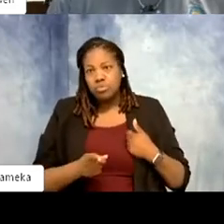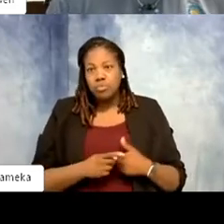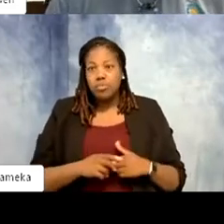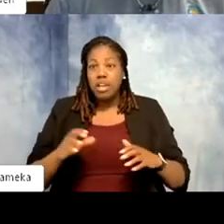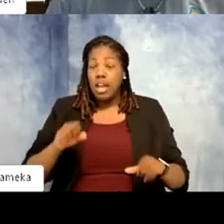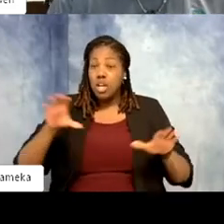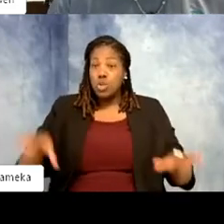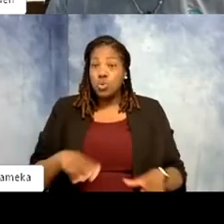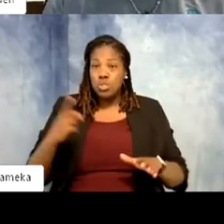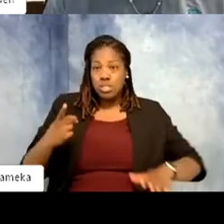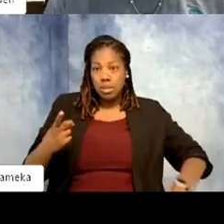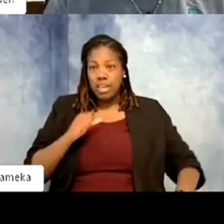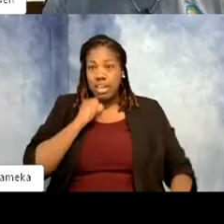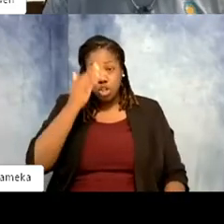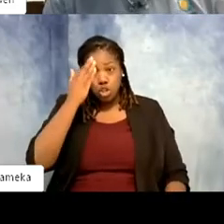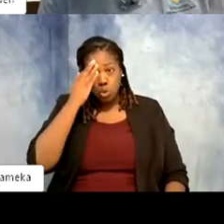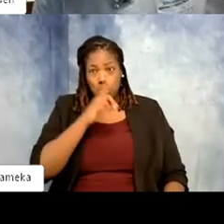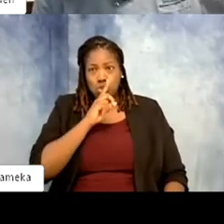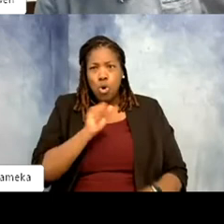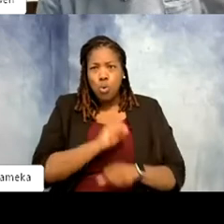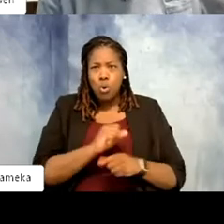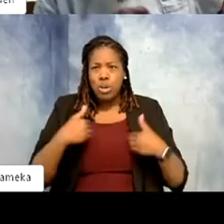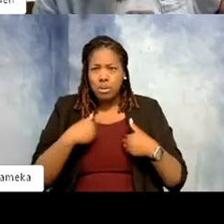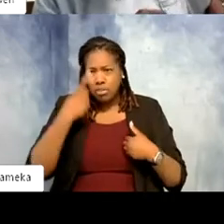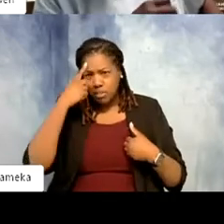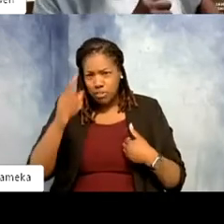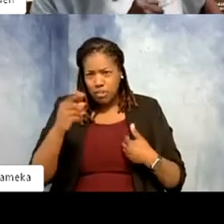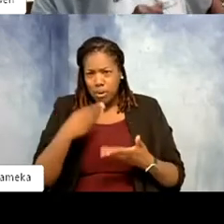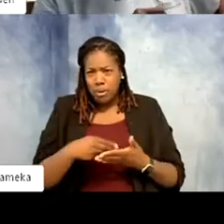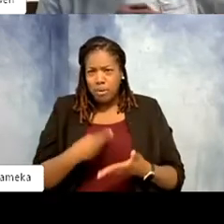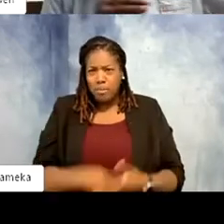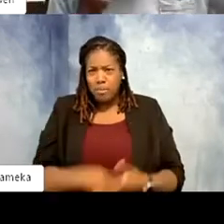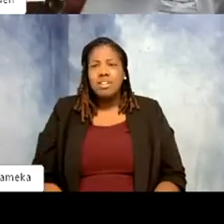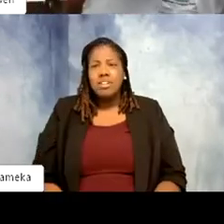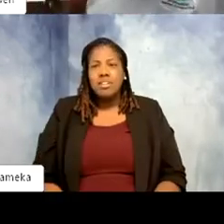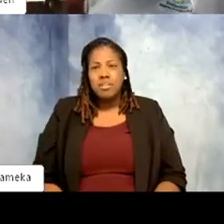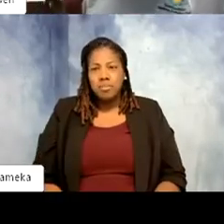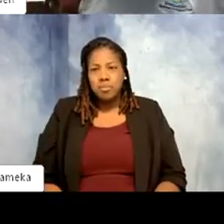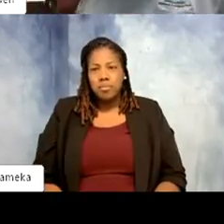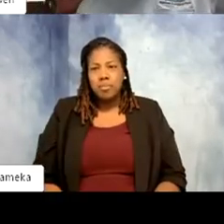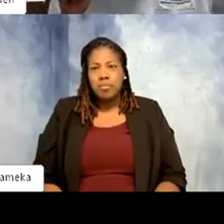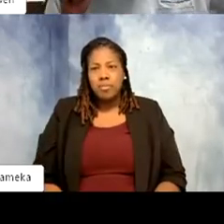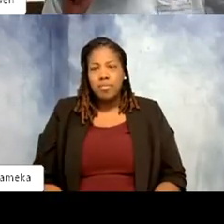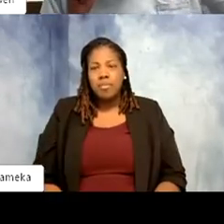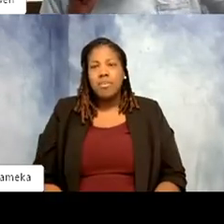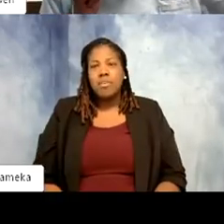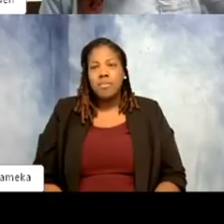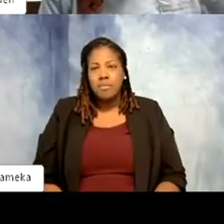know exists, work with animals for money? Unheard of. >>Shellie: I think, and again, another very common theme